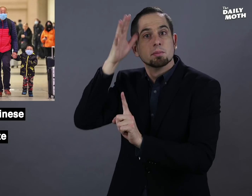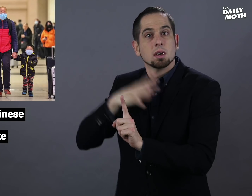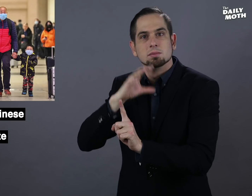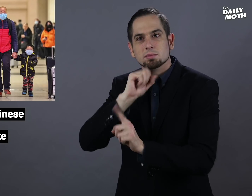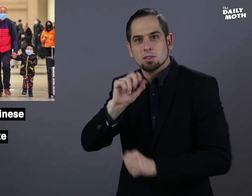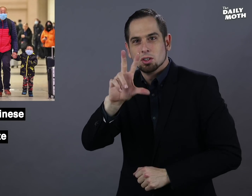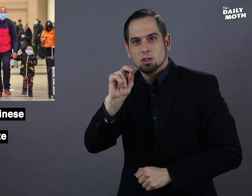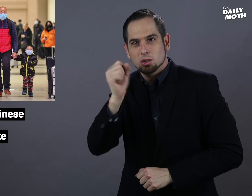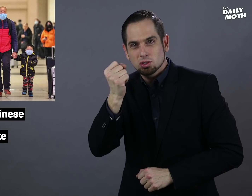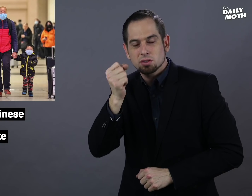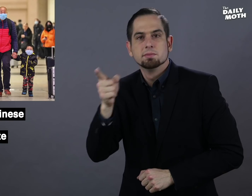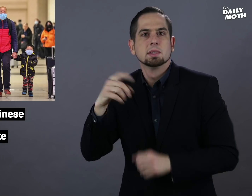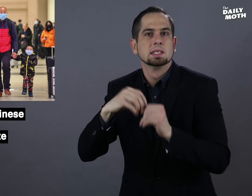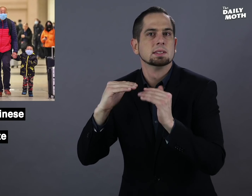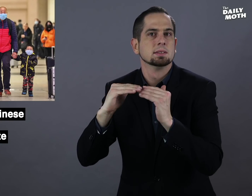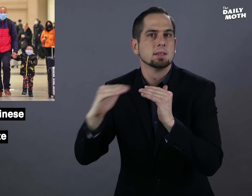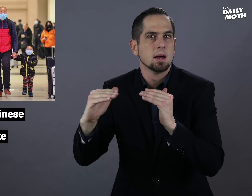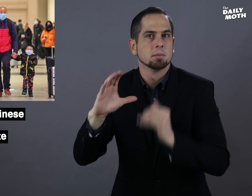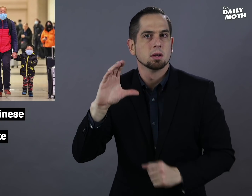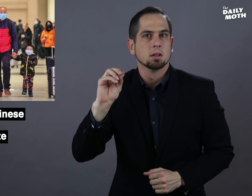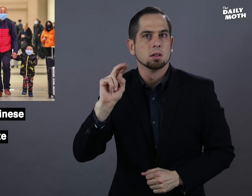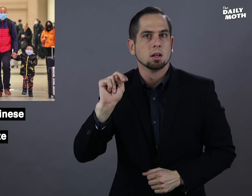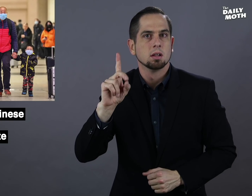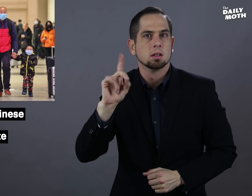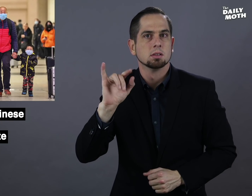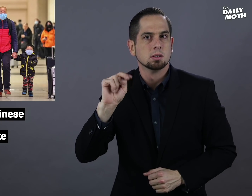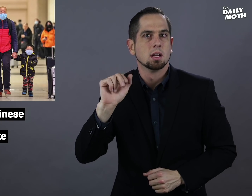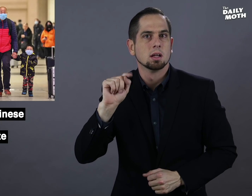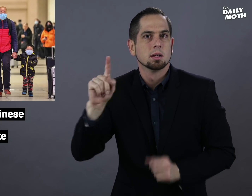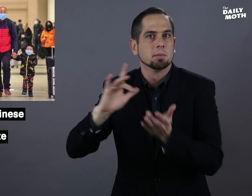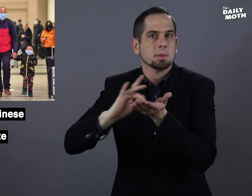The man is in his 30's and is in stable condition at